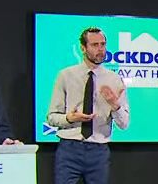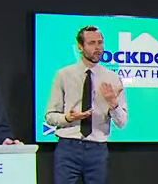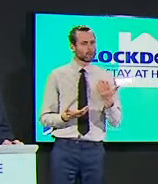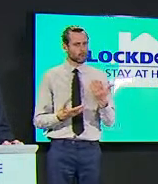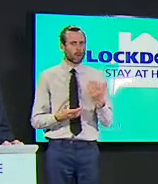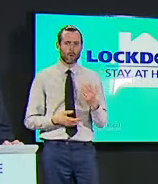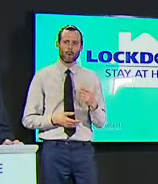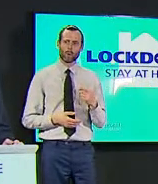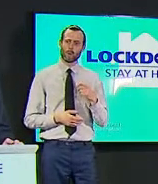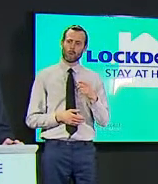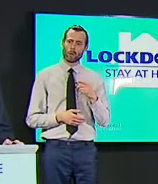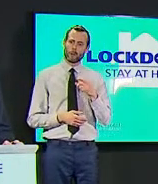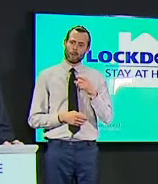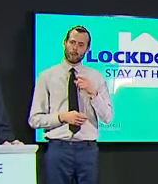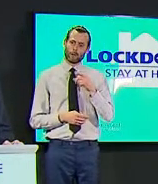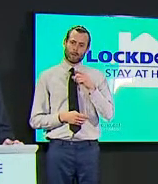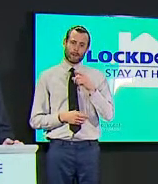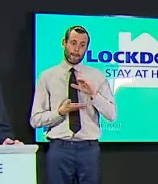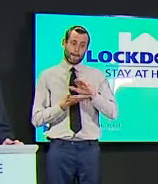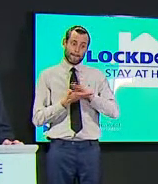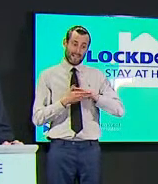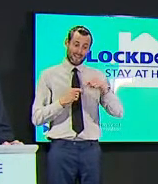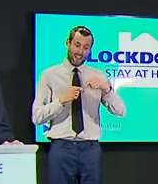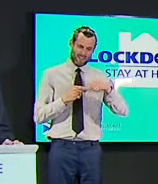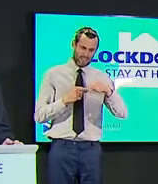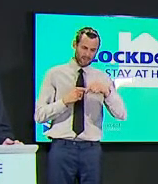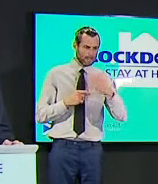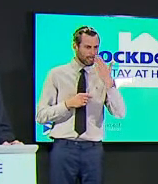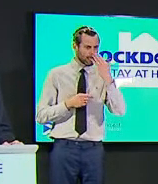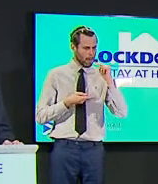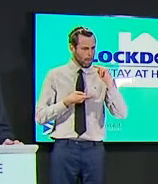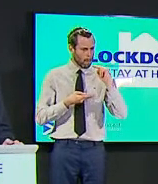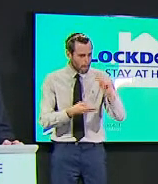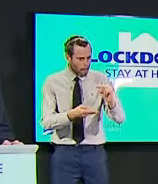we're seeing this week and if we're potentially starting to see cases start to drop again